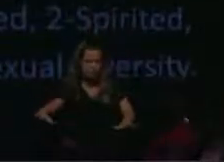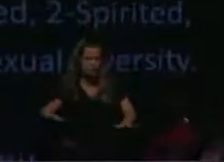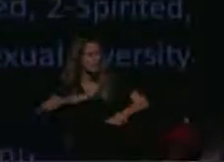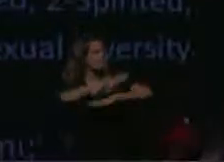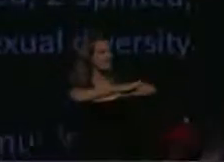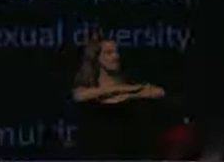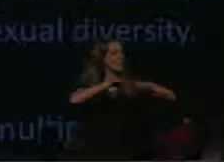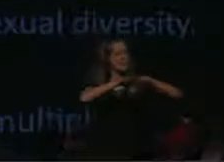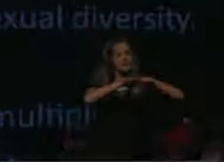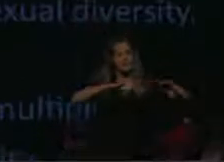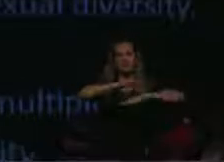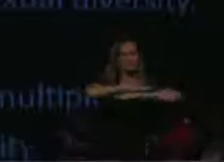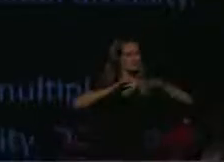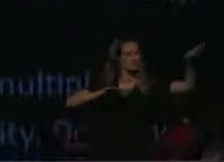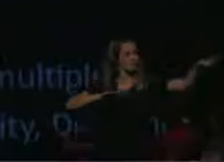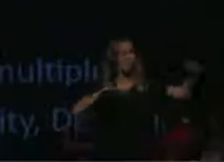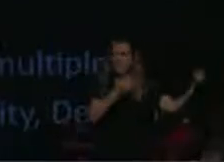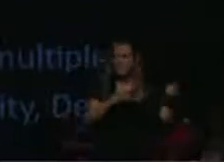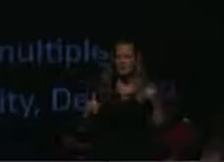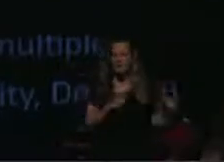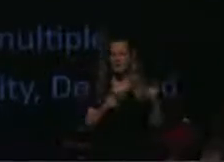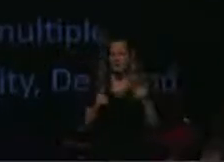want to play with those or use those as a way of being engaged.